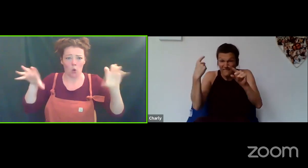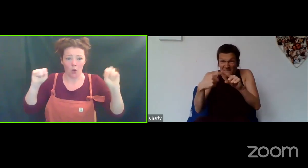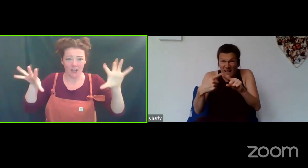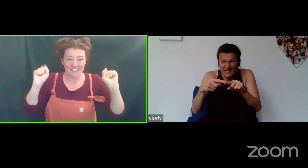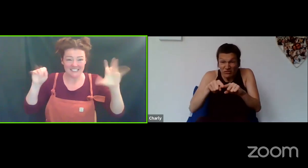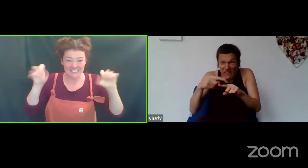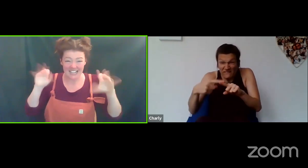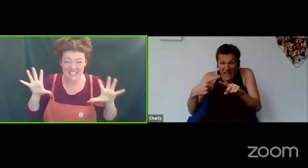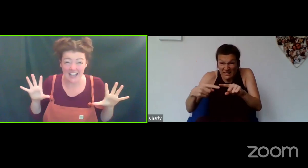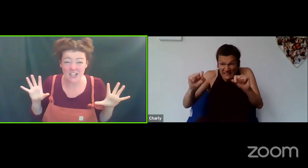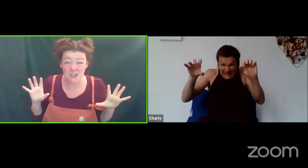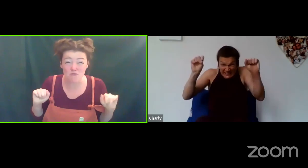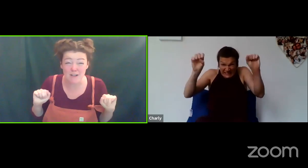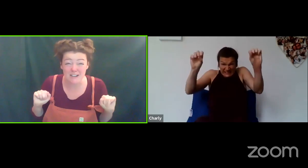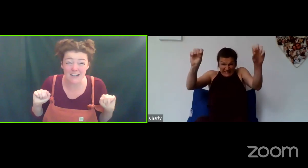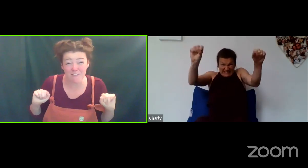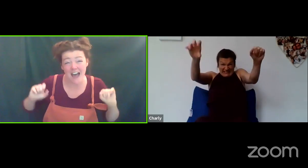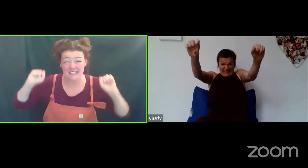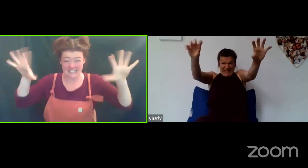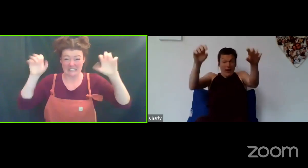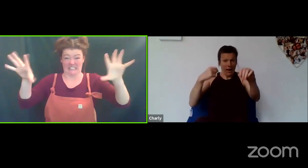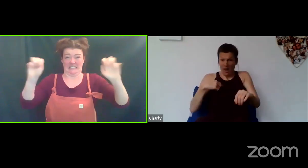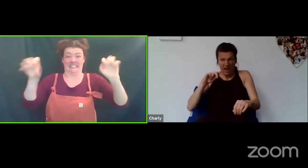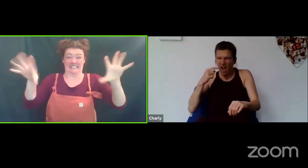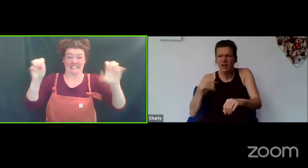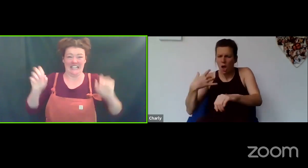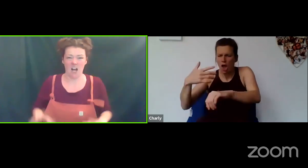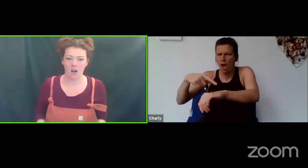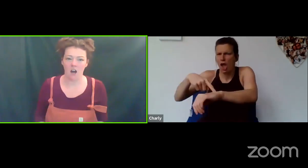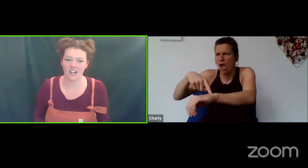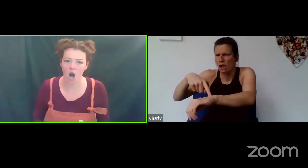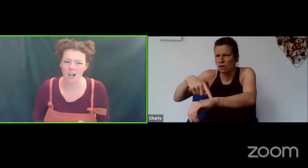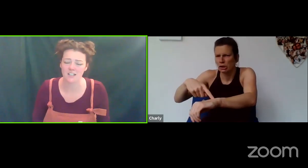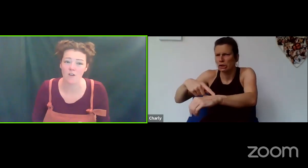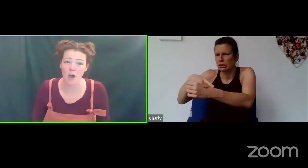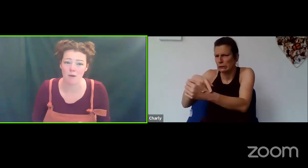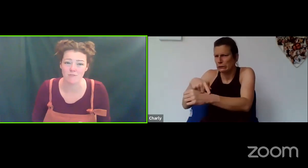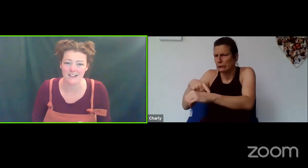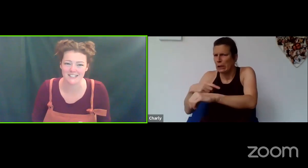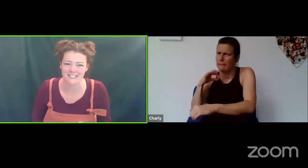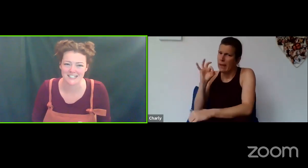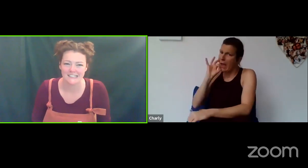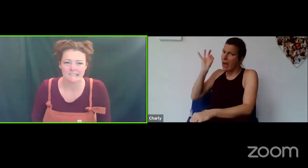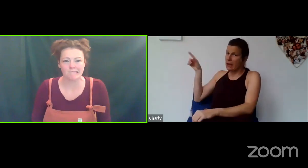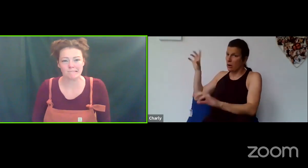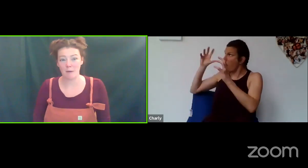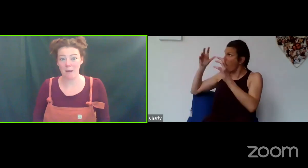That's it can you do it really, really fast? I can't because I've hurt my wrist but